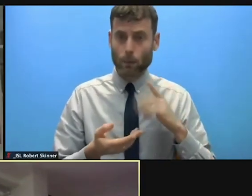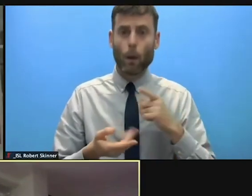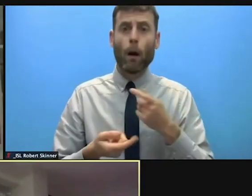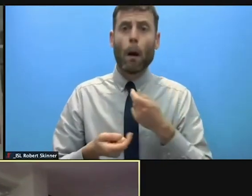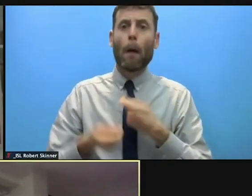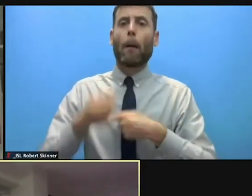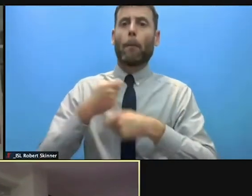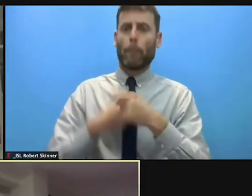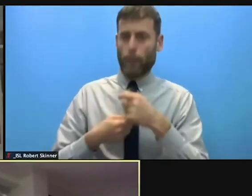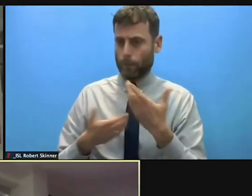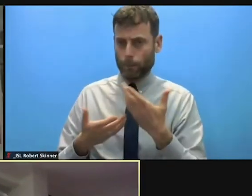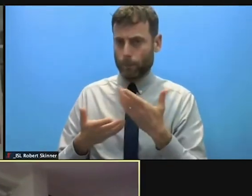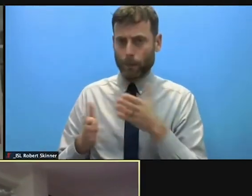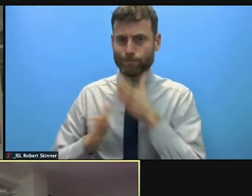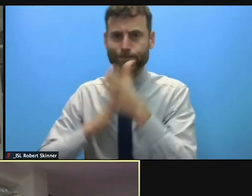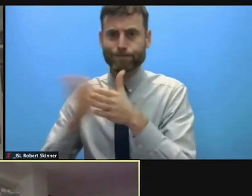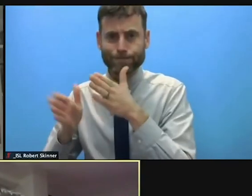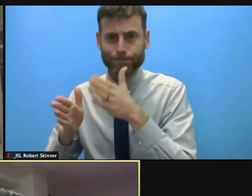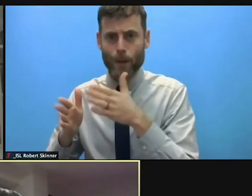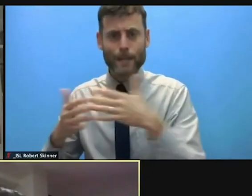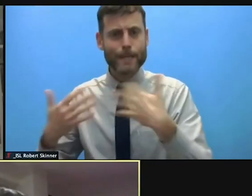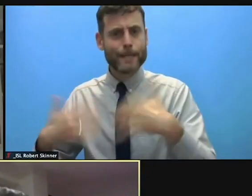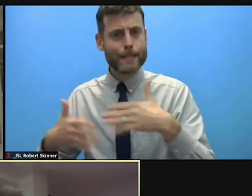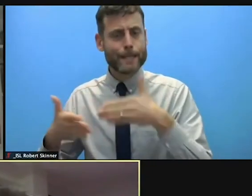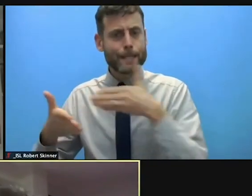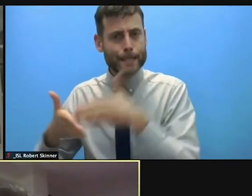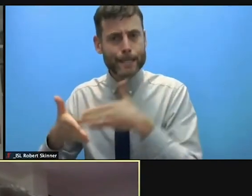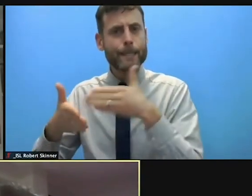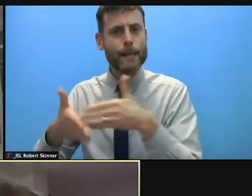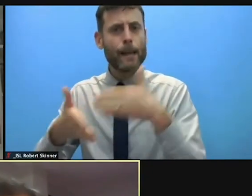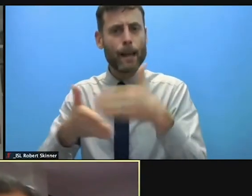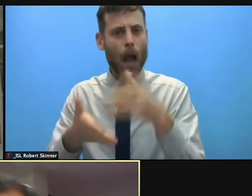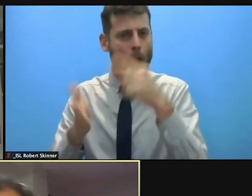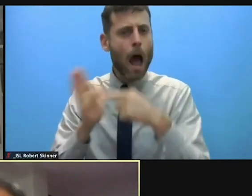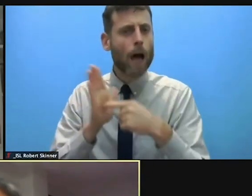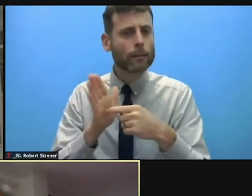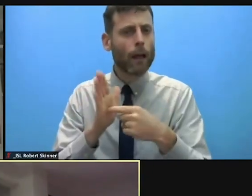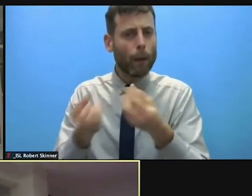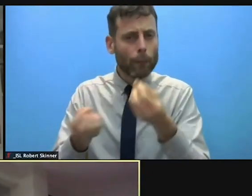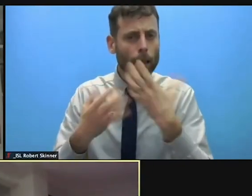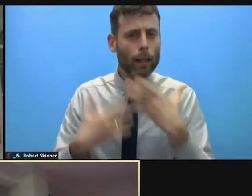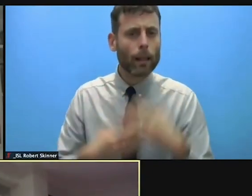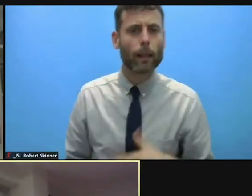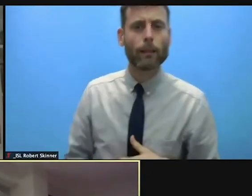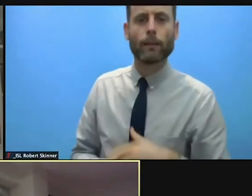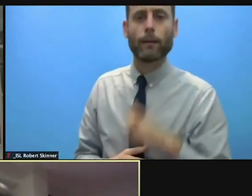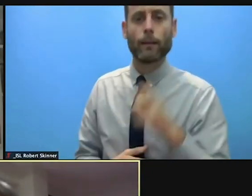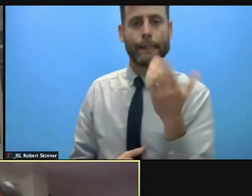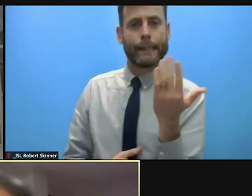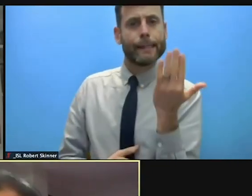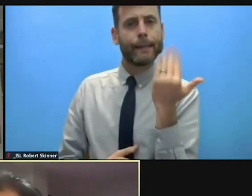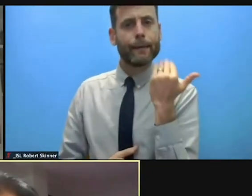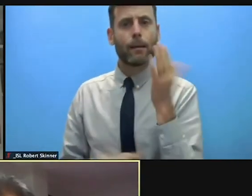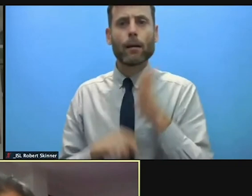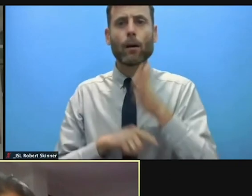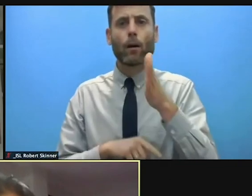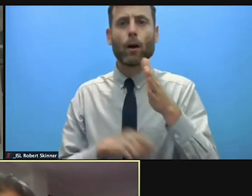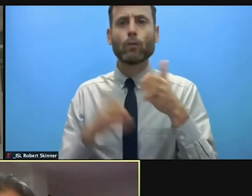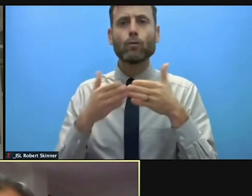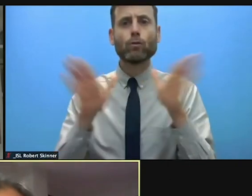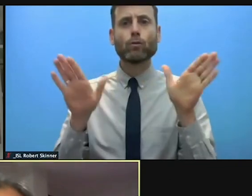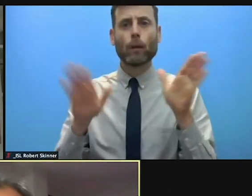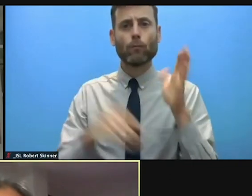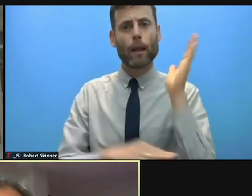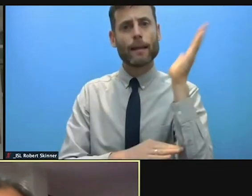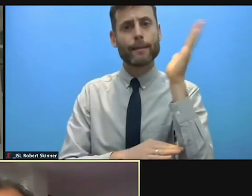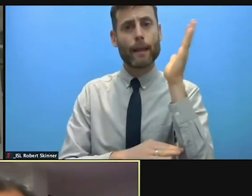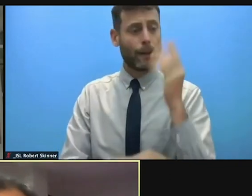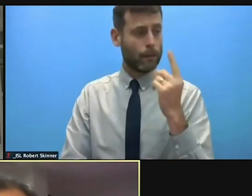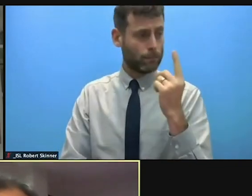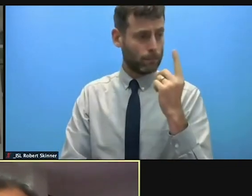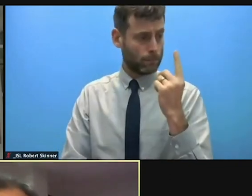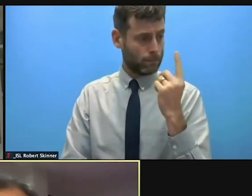My report to general assembly that I provided reported on just last October, really focused on